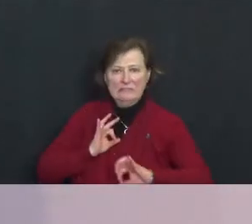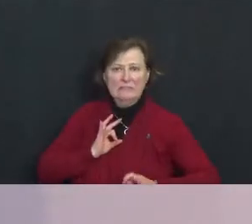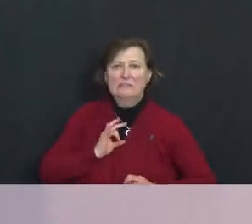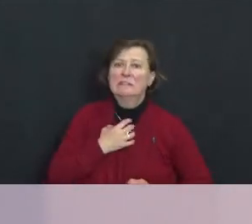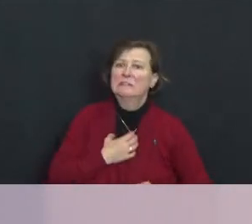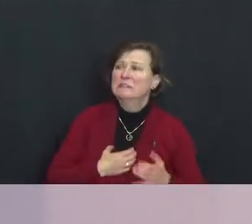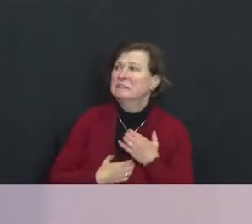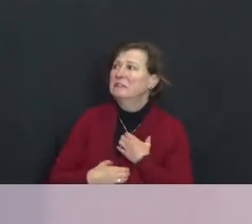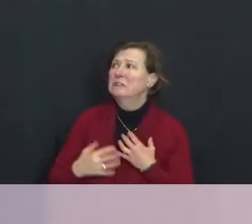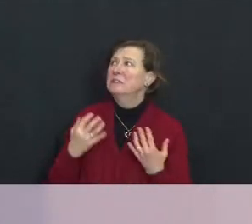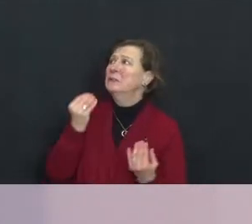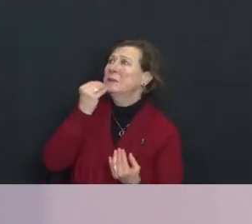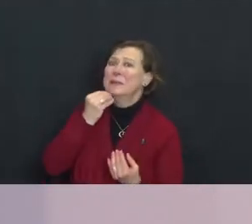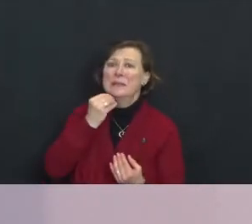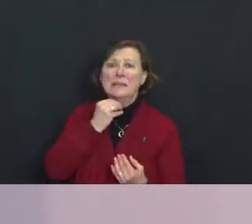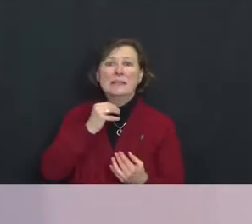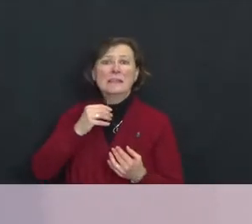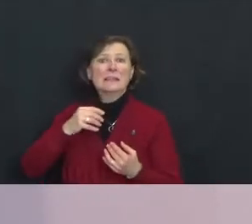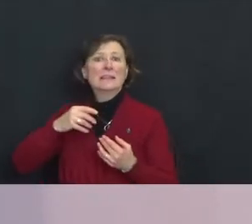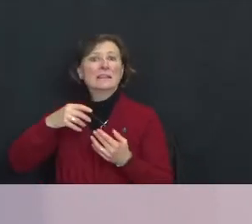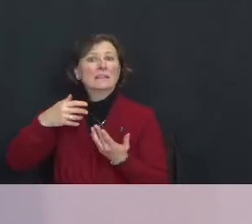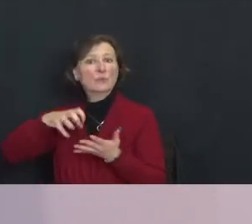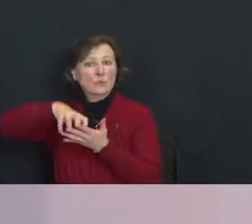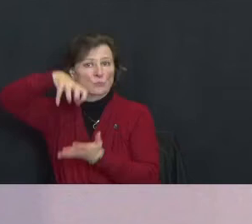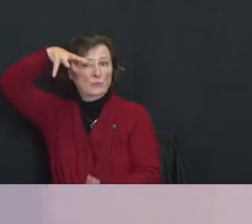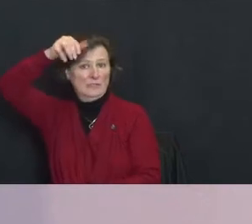fell from the rich man's table.